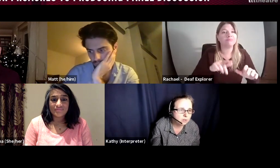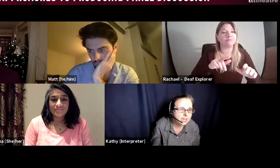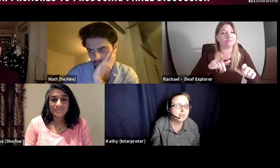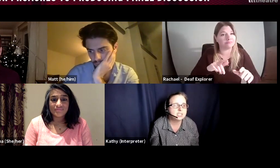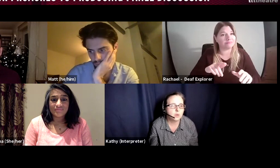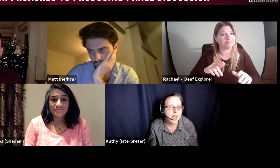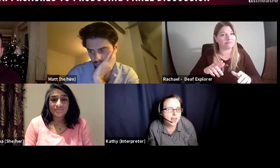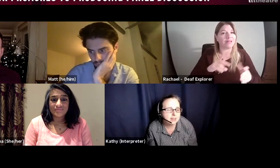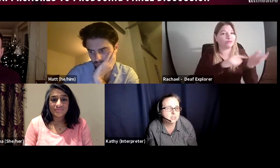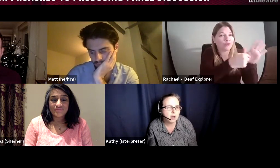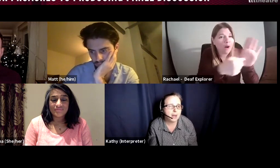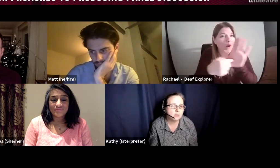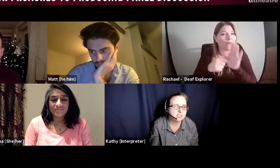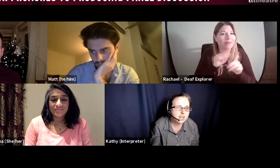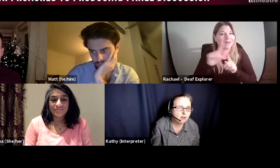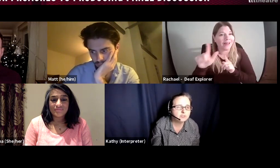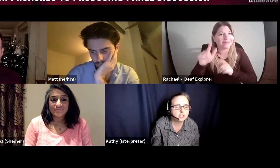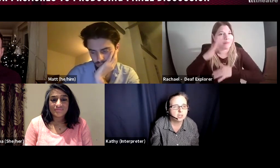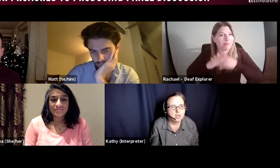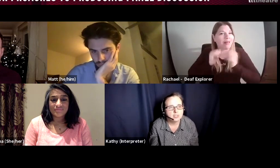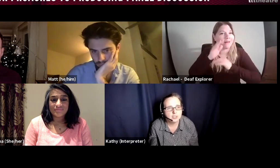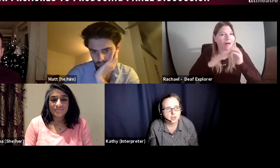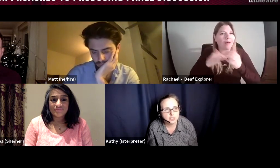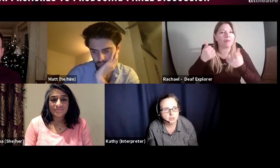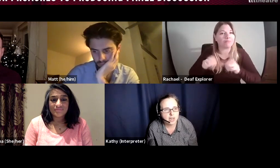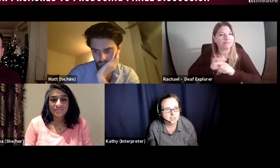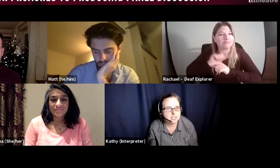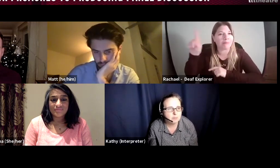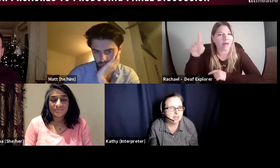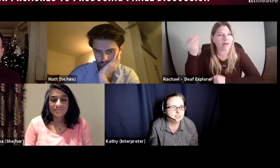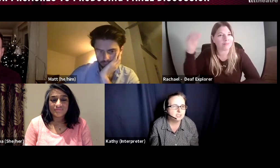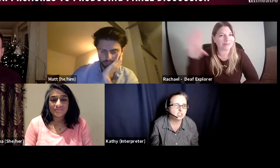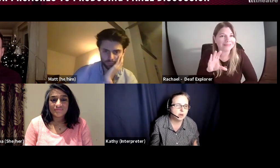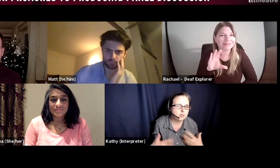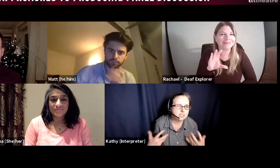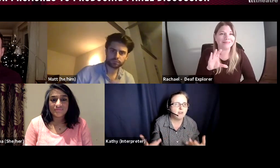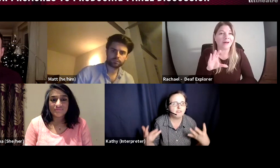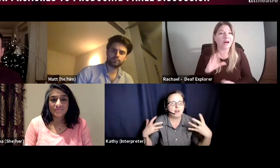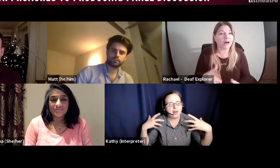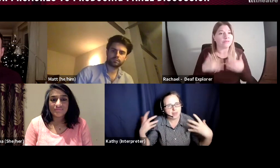evenings, weekends, you might pay yourself to create the space and show it yourself, and then